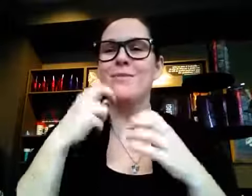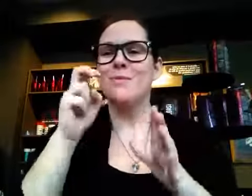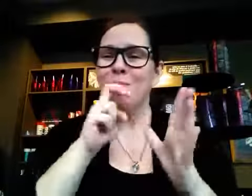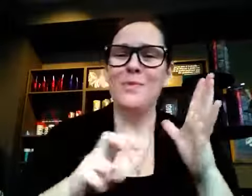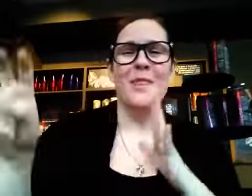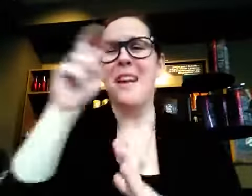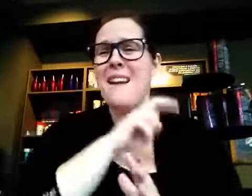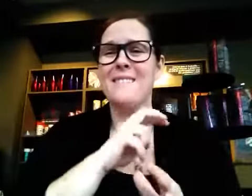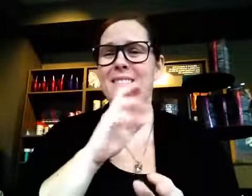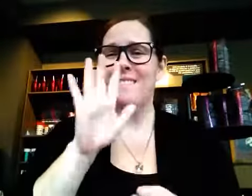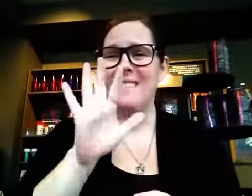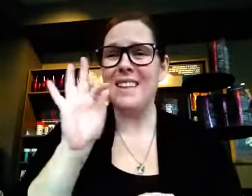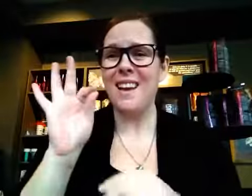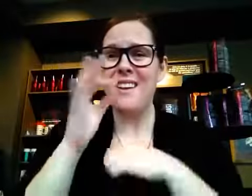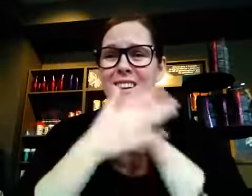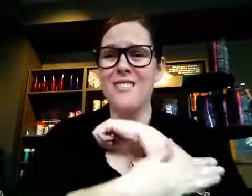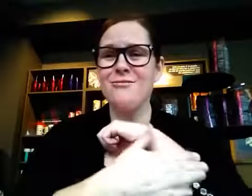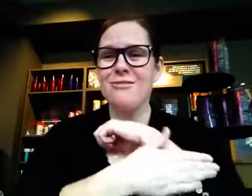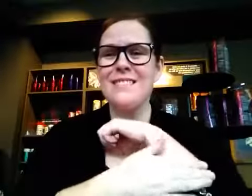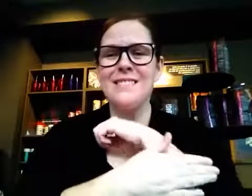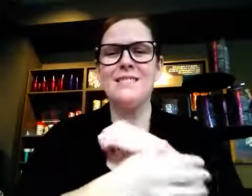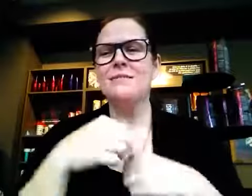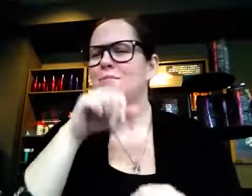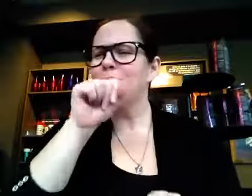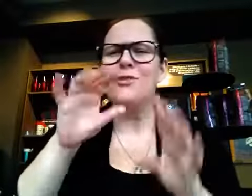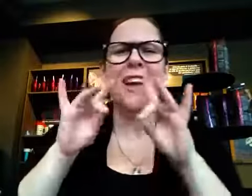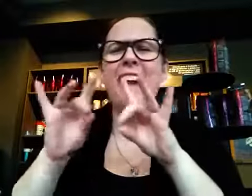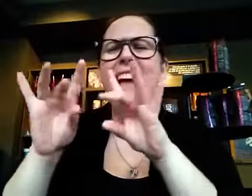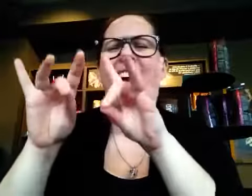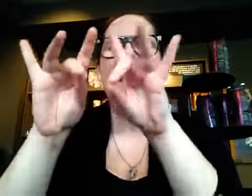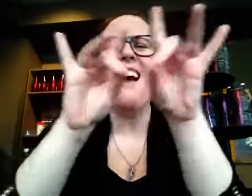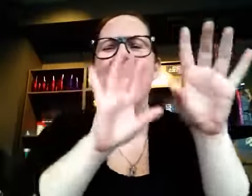I have travelled the world and been to 59 countries. I love visiting different places and learning